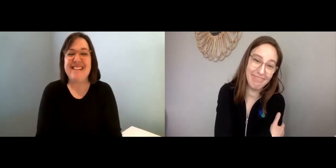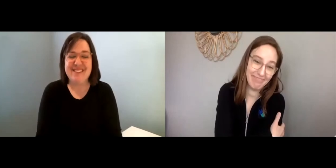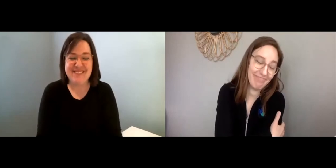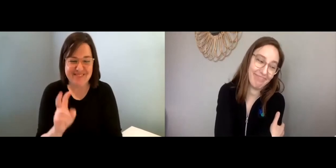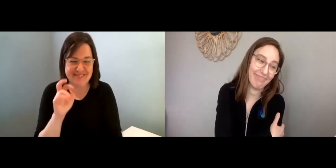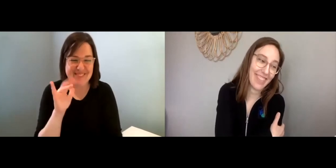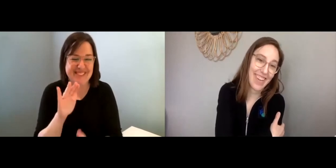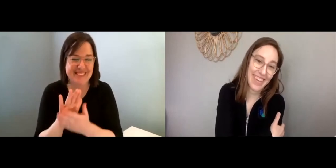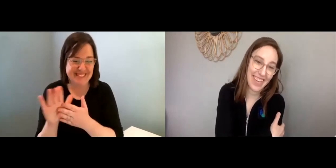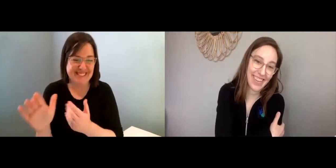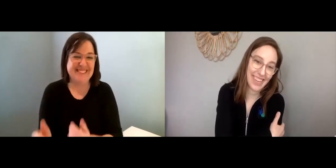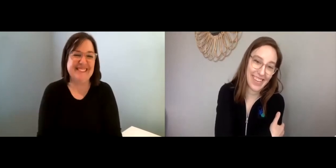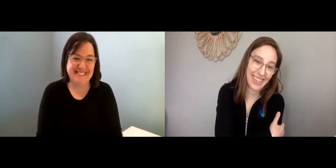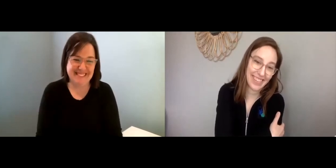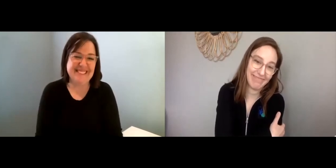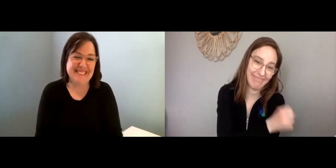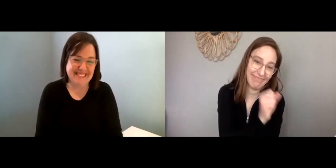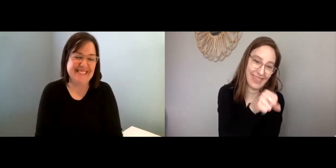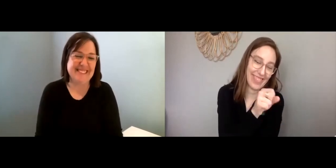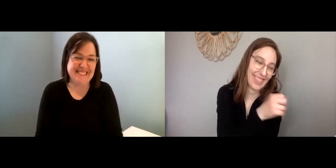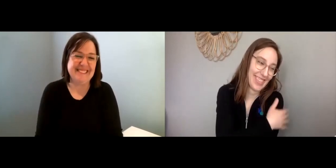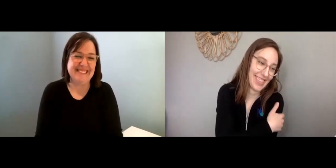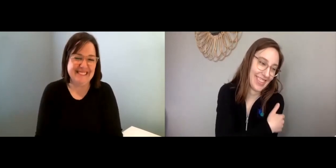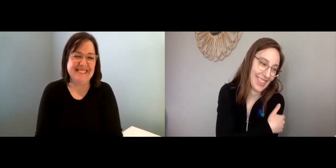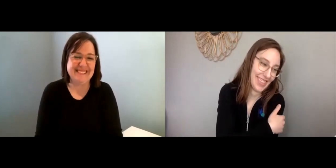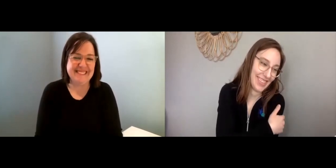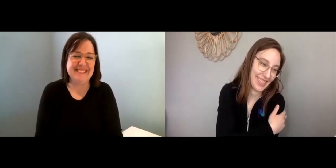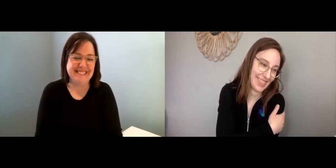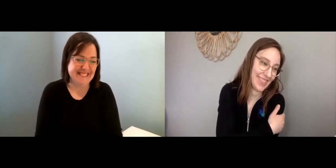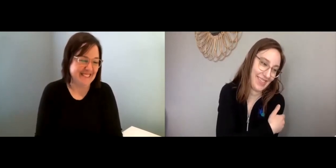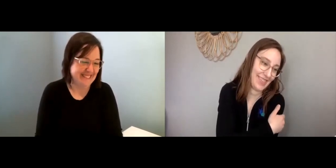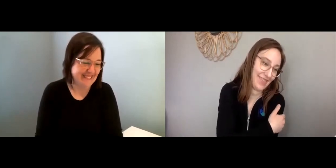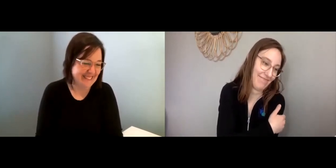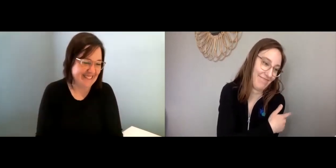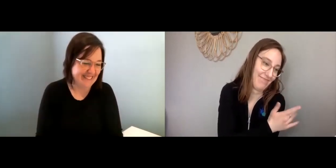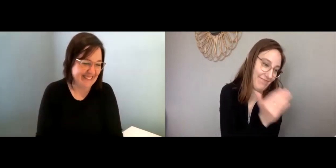Lisa: Good! Good. That’s a good routine. Very nice. Maggie: Yeah.